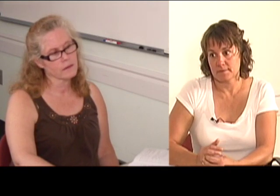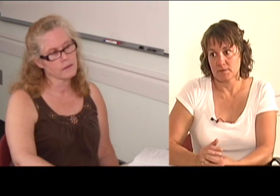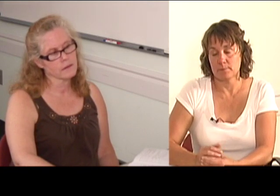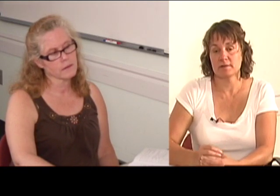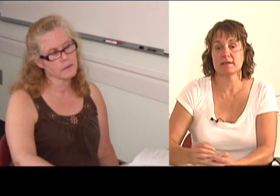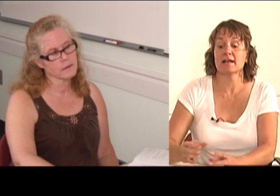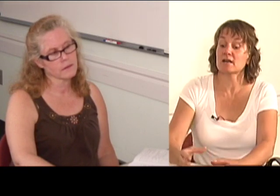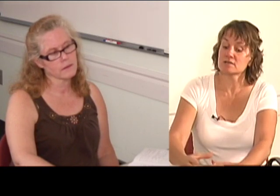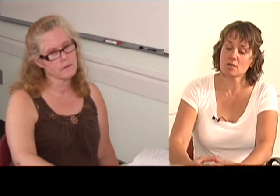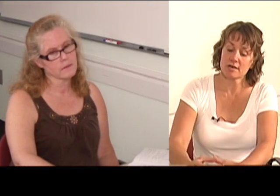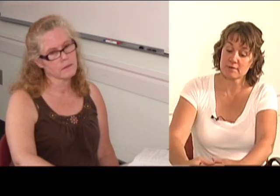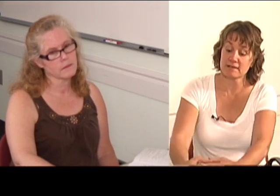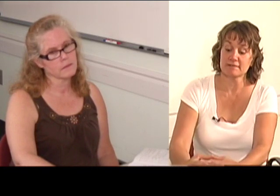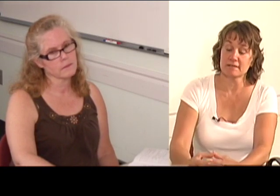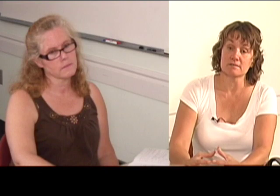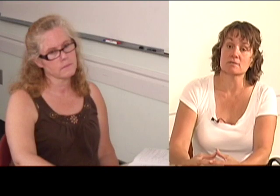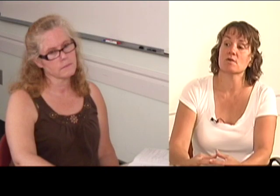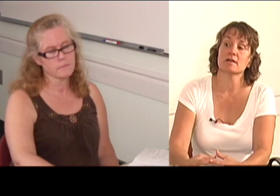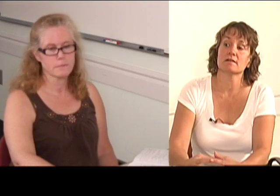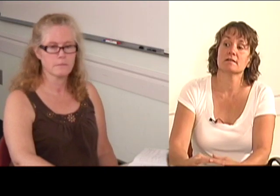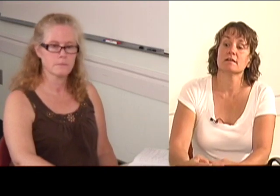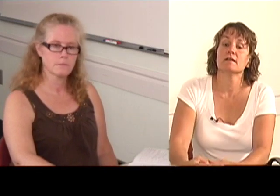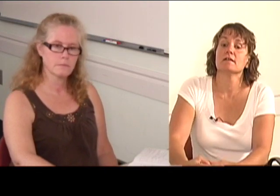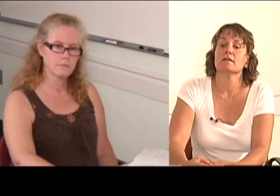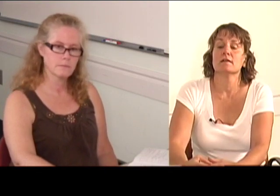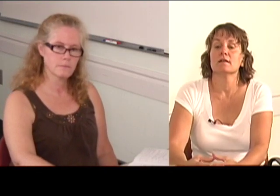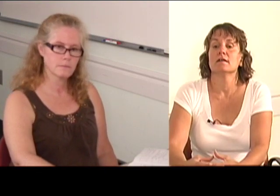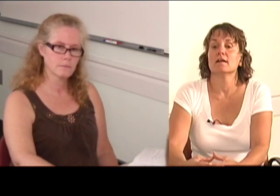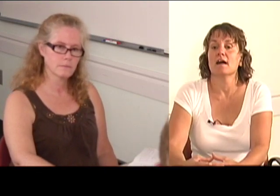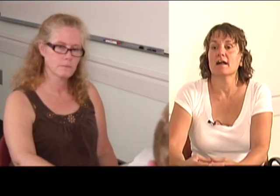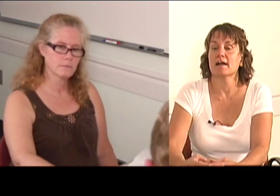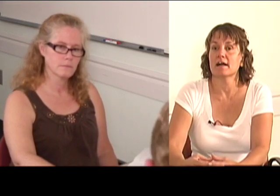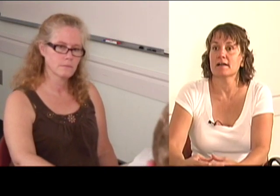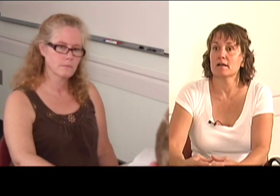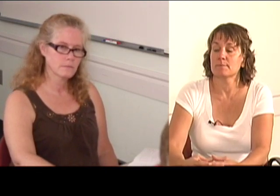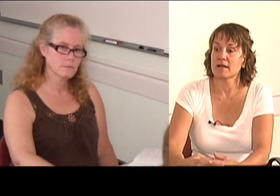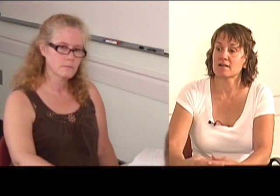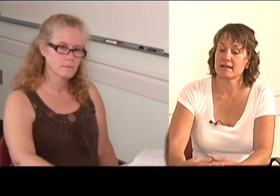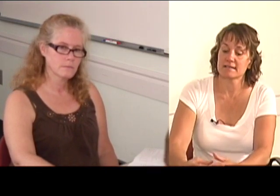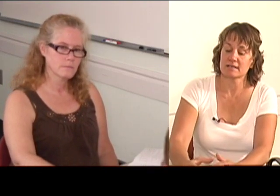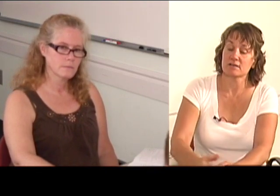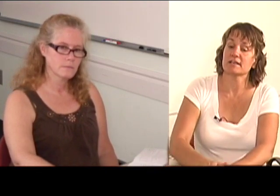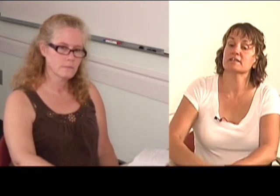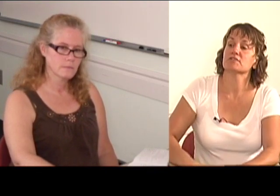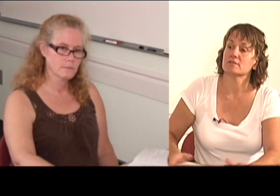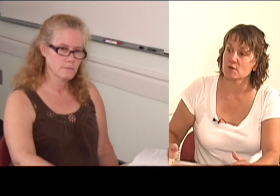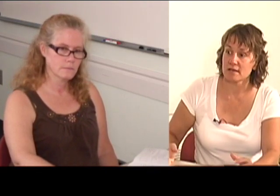And in Arizona, where I lived in Arizona, I had my own clientele conditioned to it,